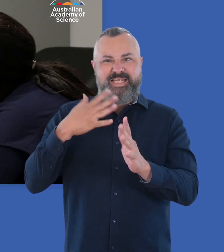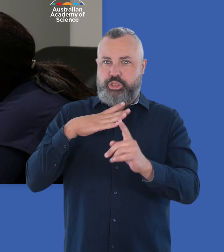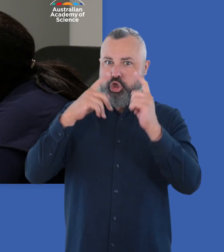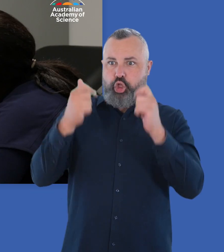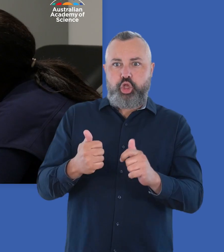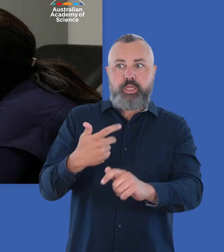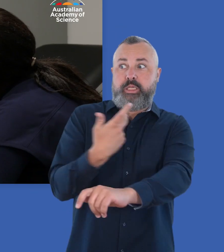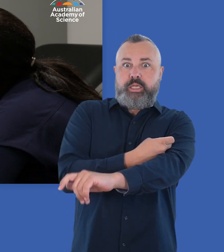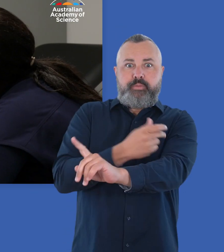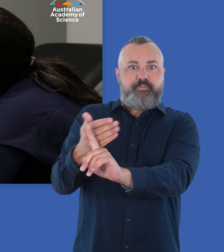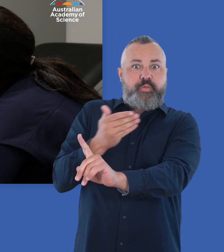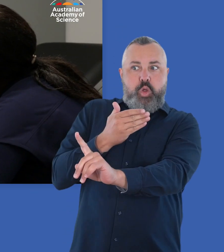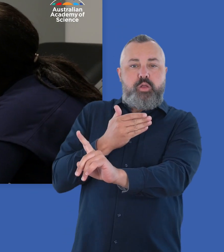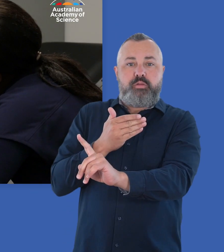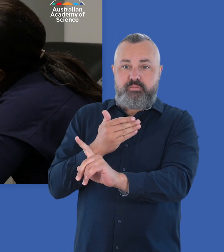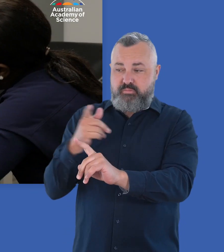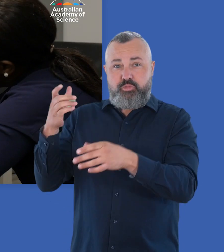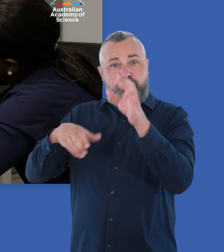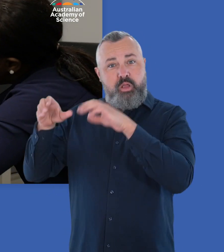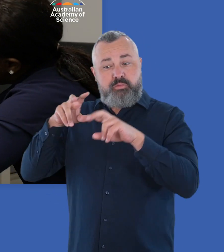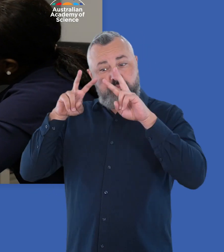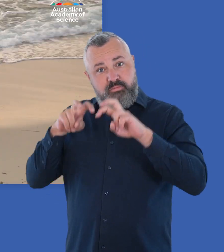so it’s important to get it as soon as possible.